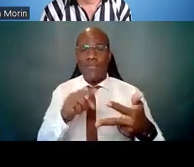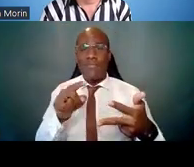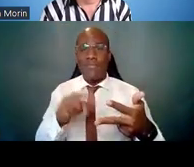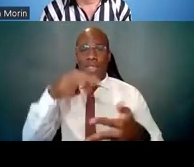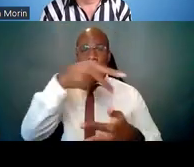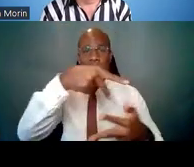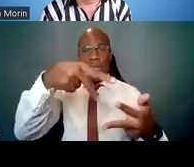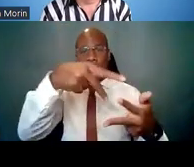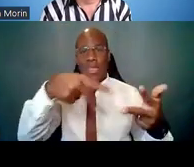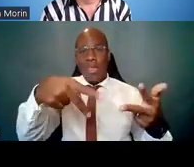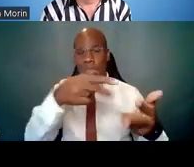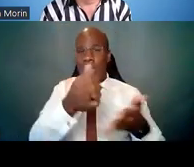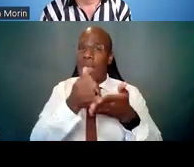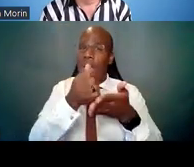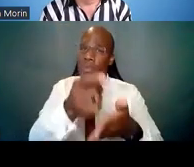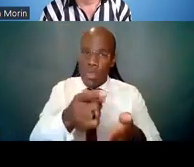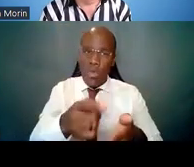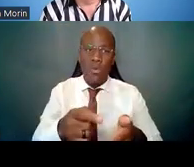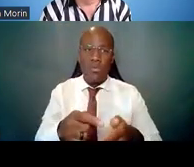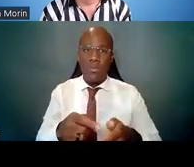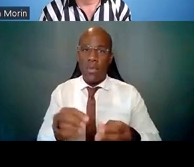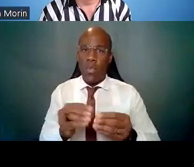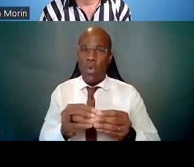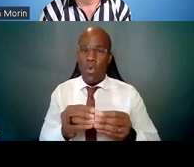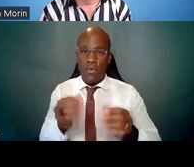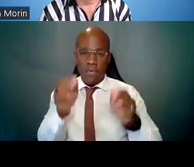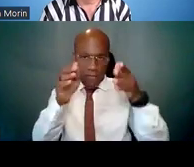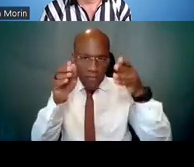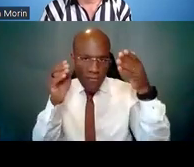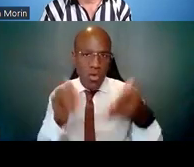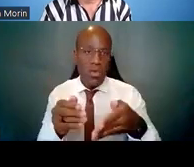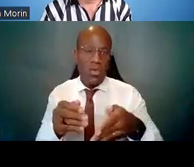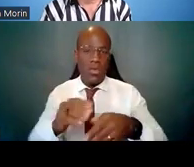into your ultimate course plan for moving forward your career.